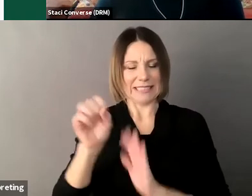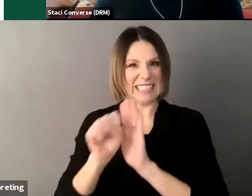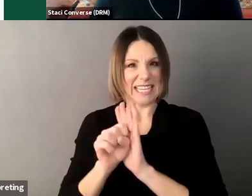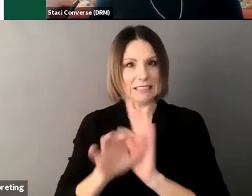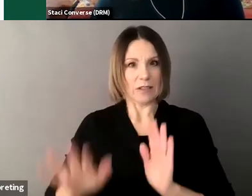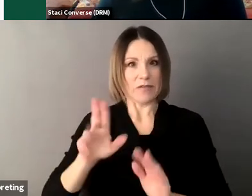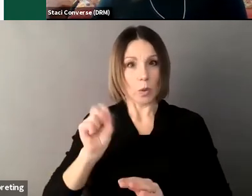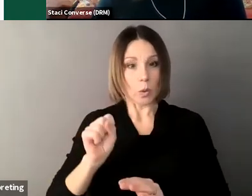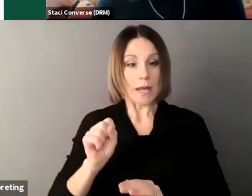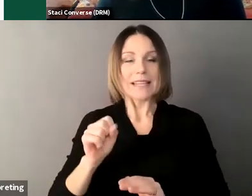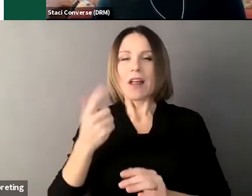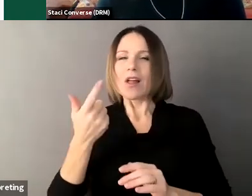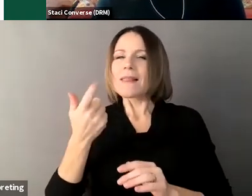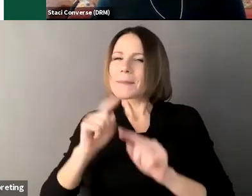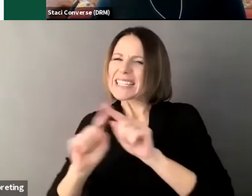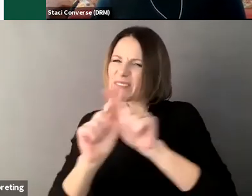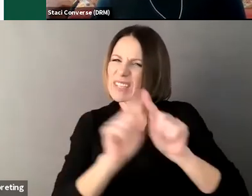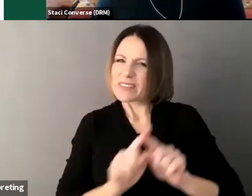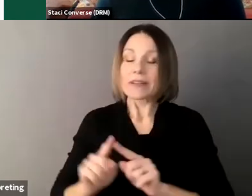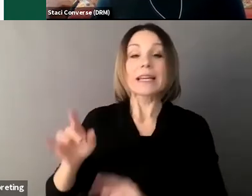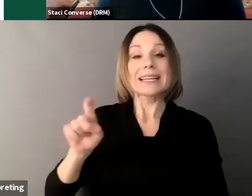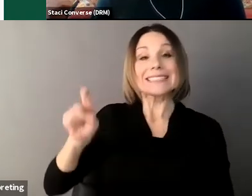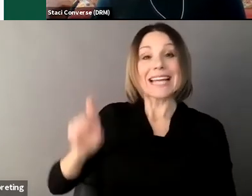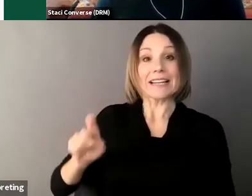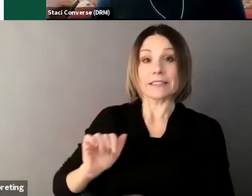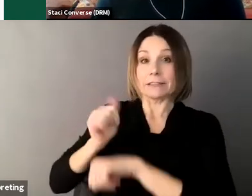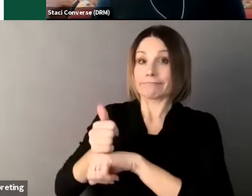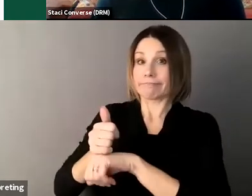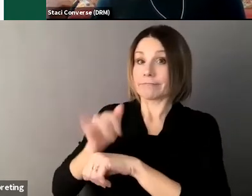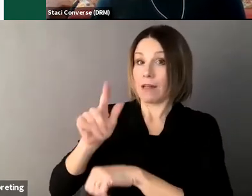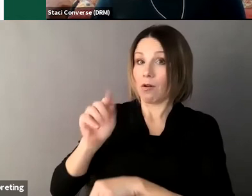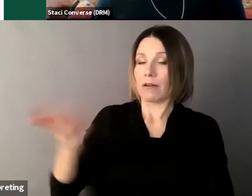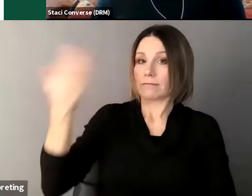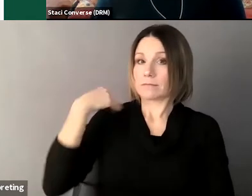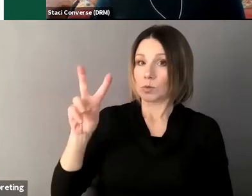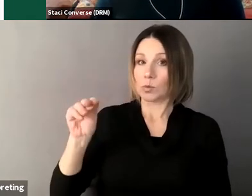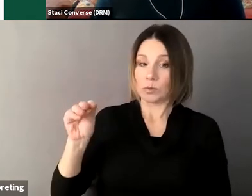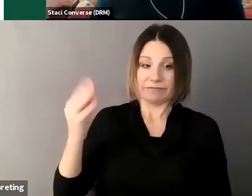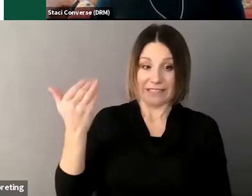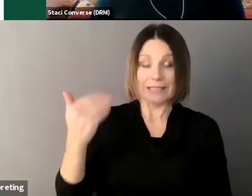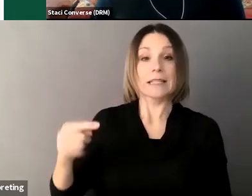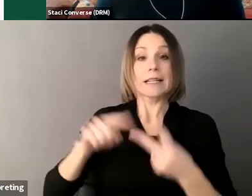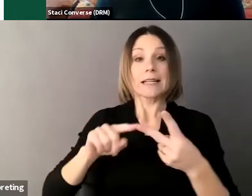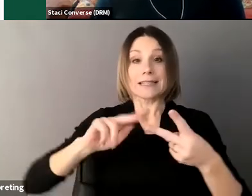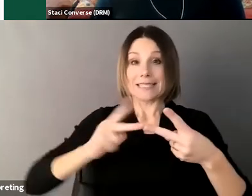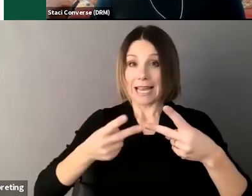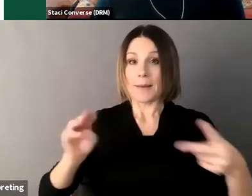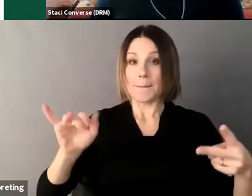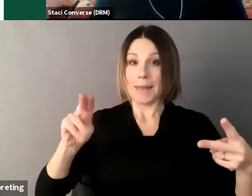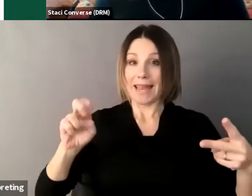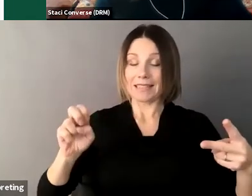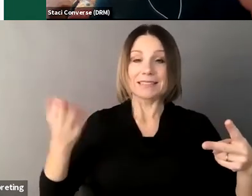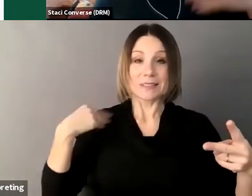Texas in 2015. as you can see Maine we did it in 2018 um and in the last session when I was doing